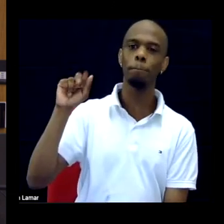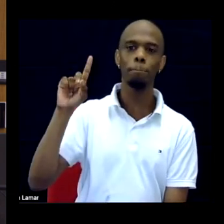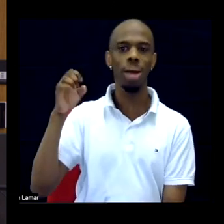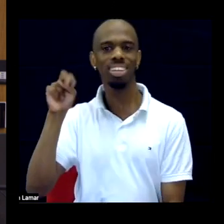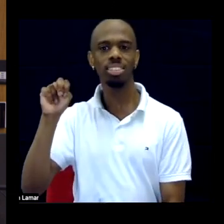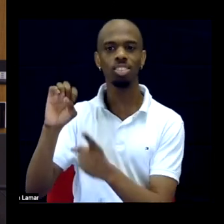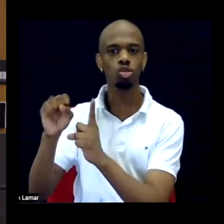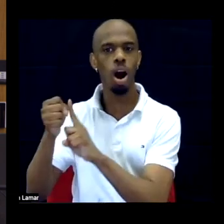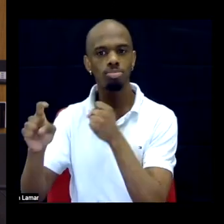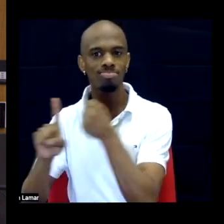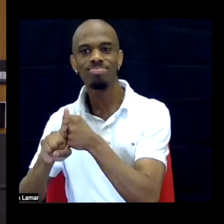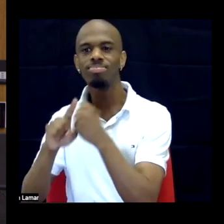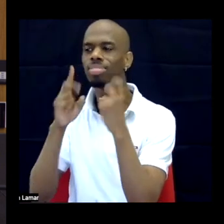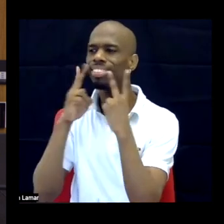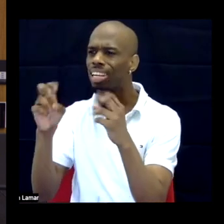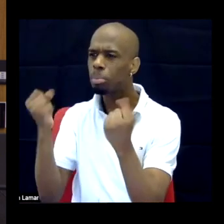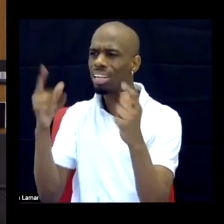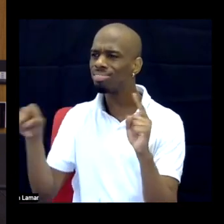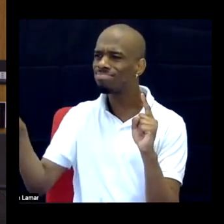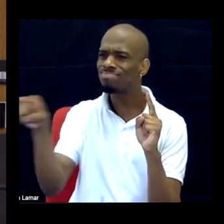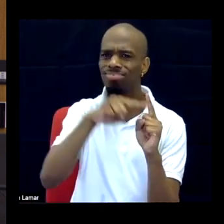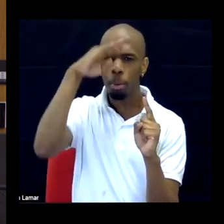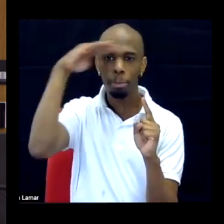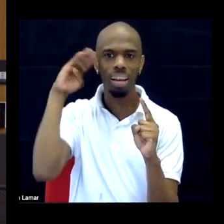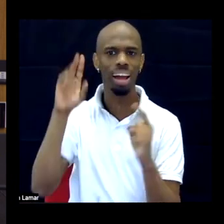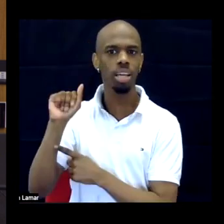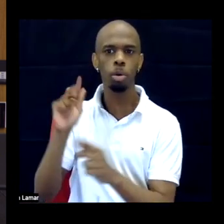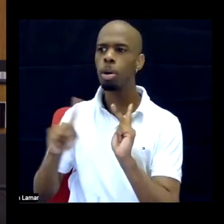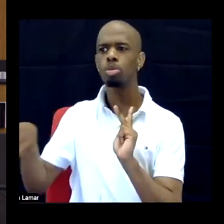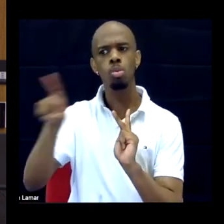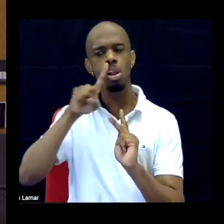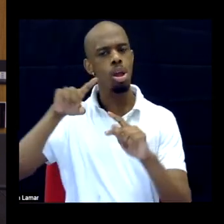the way that black disabled folks were taking charge in this moment of making sure we were